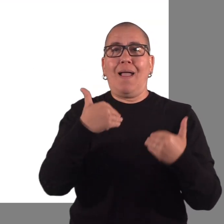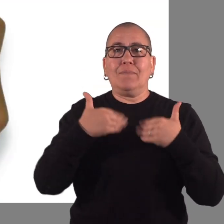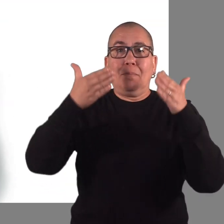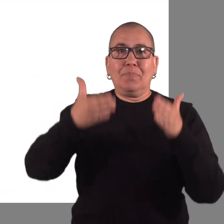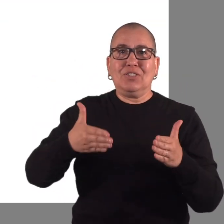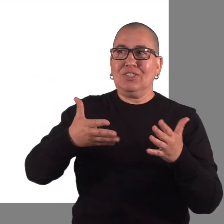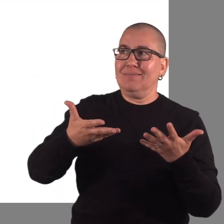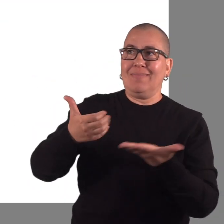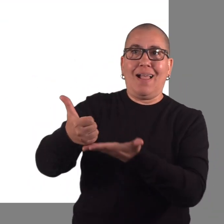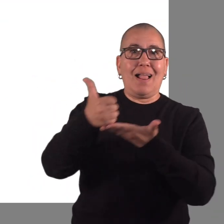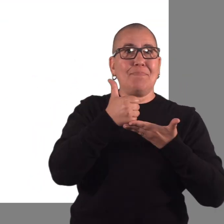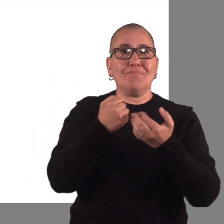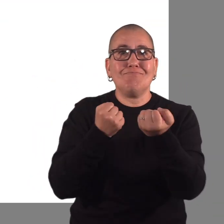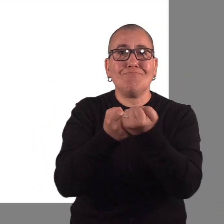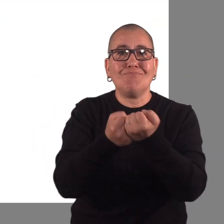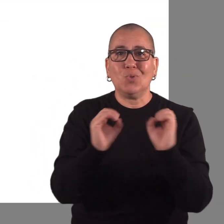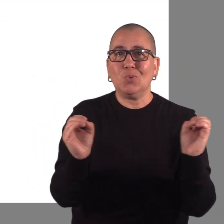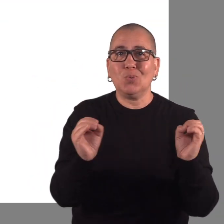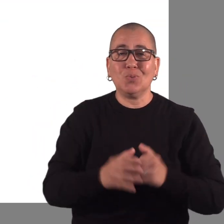other way to get support to make those decisions.